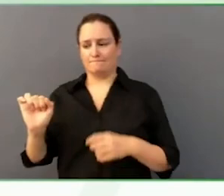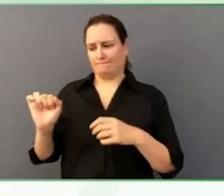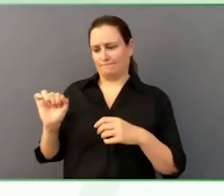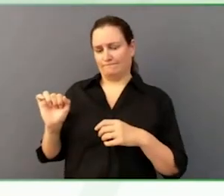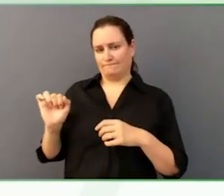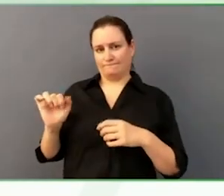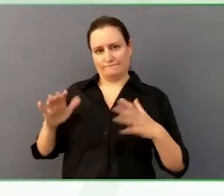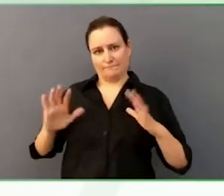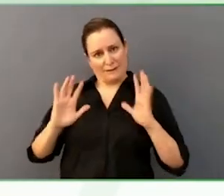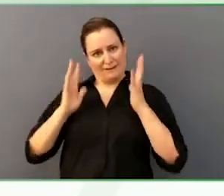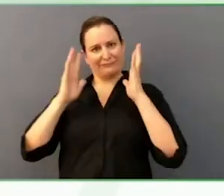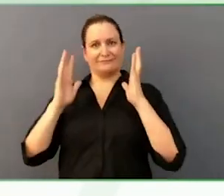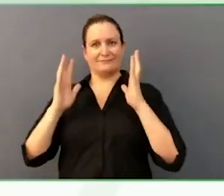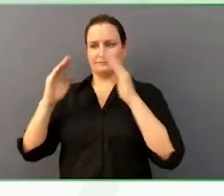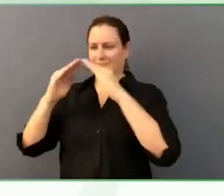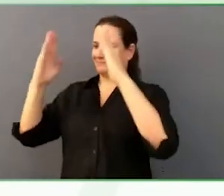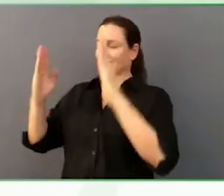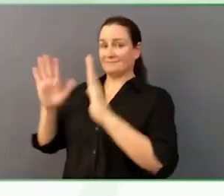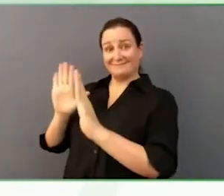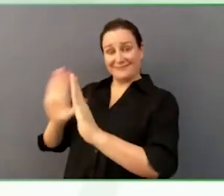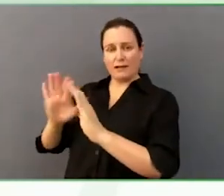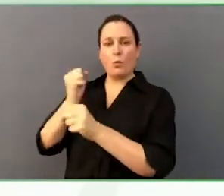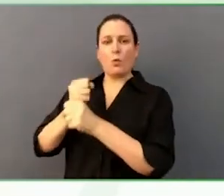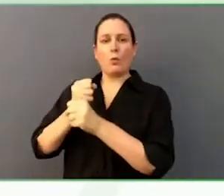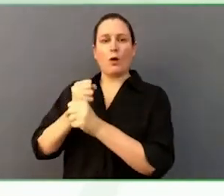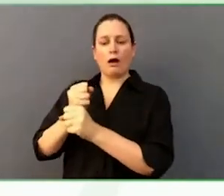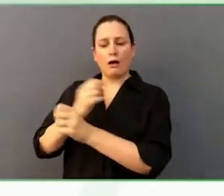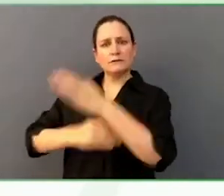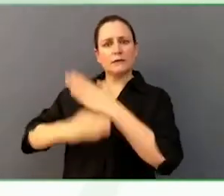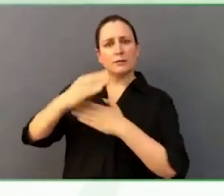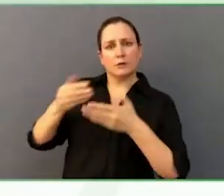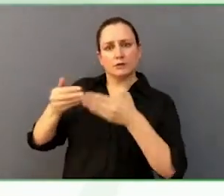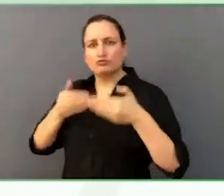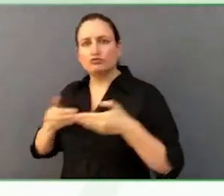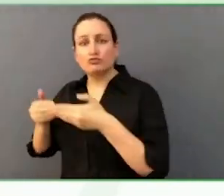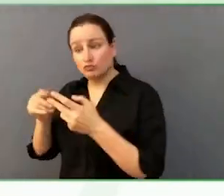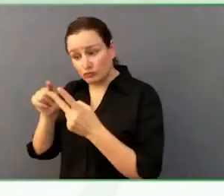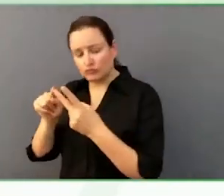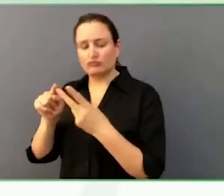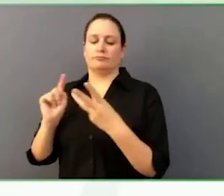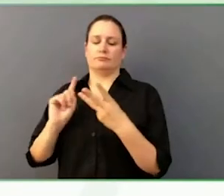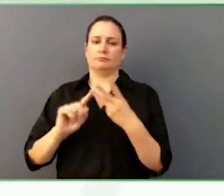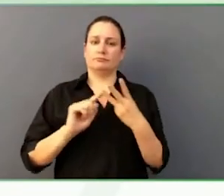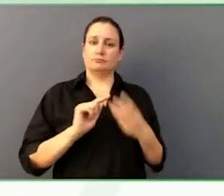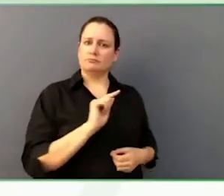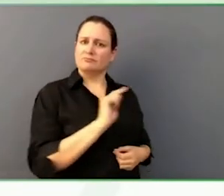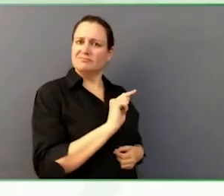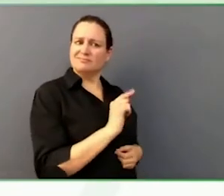Absolutely. As Donna mentioned, this is a fairly medically complex individual,